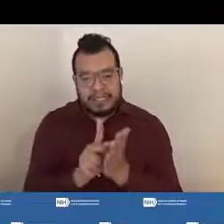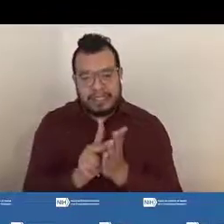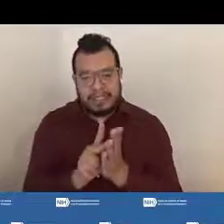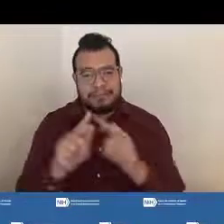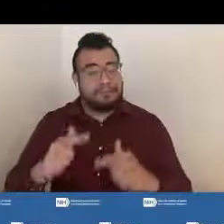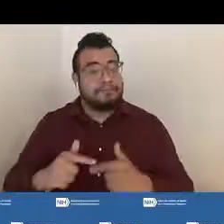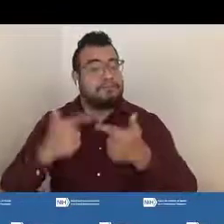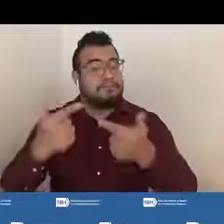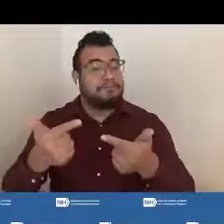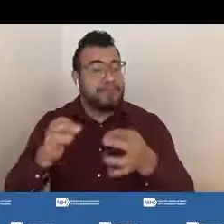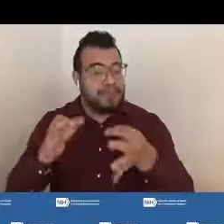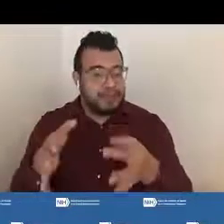Next slide, please.